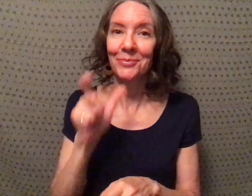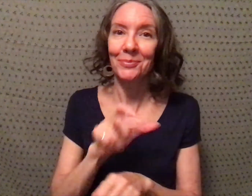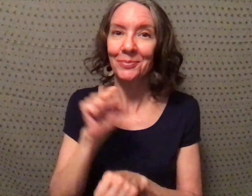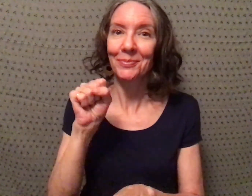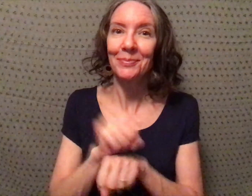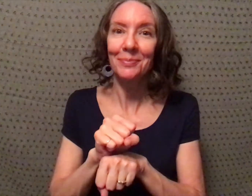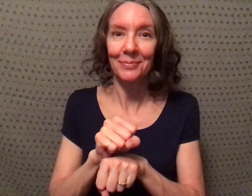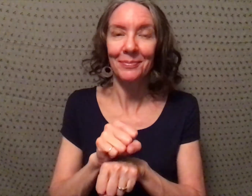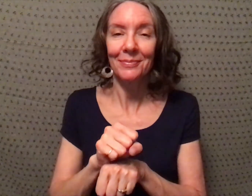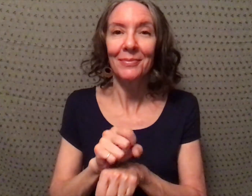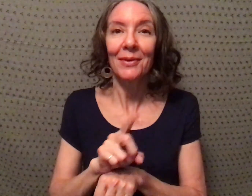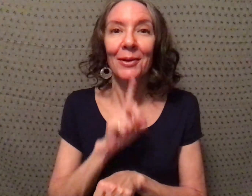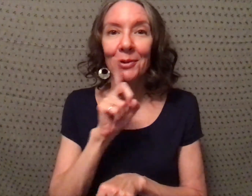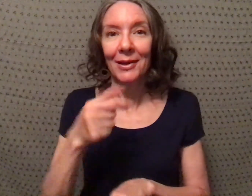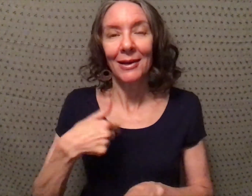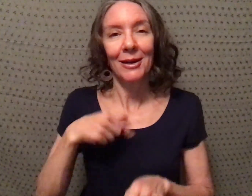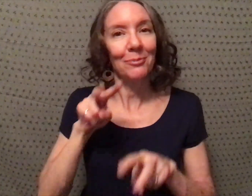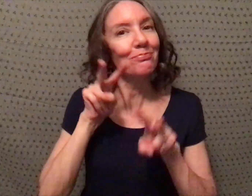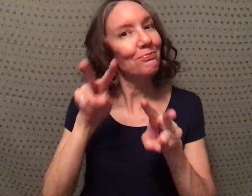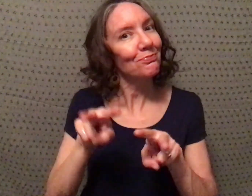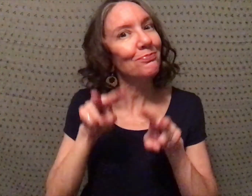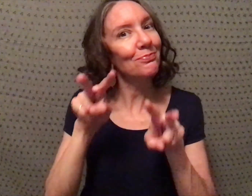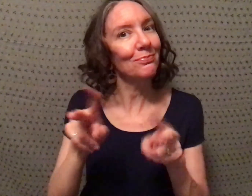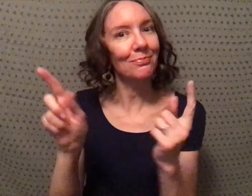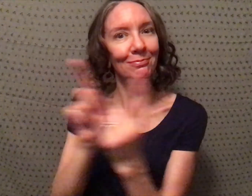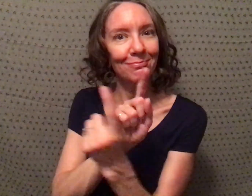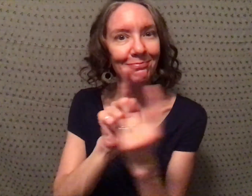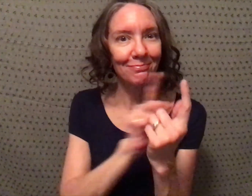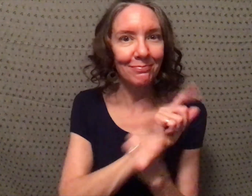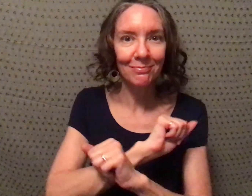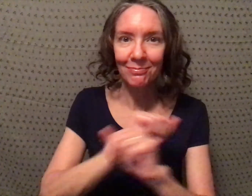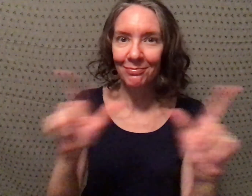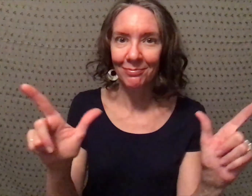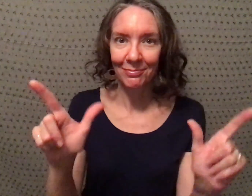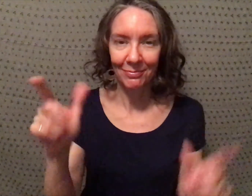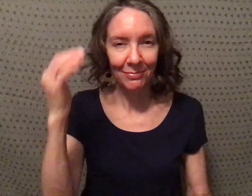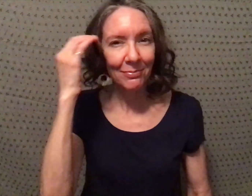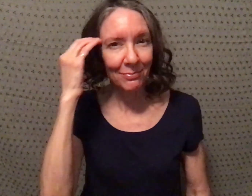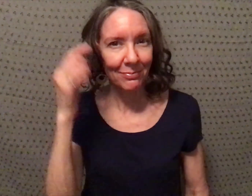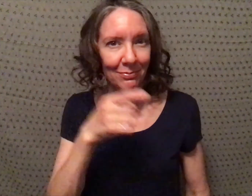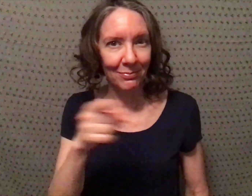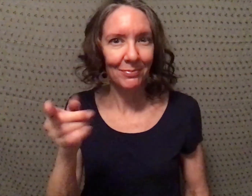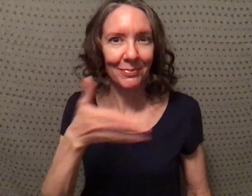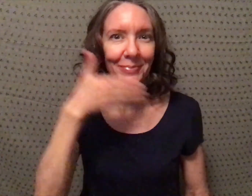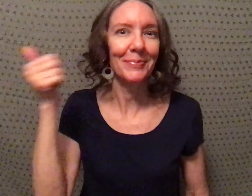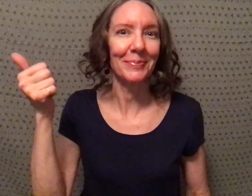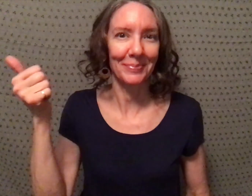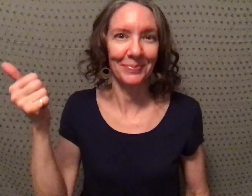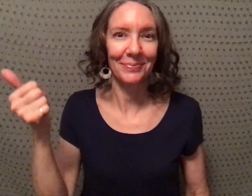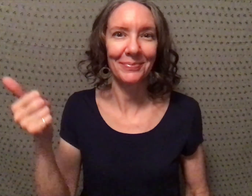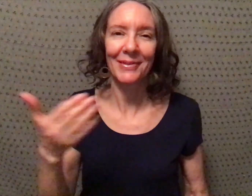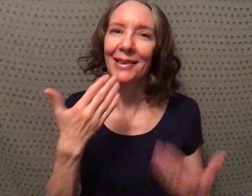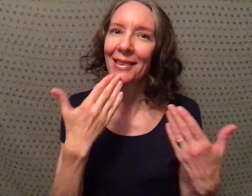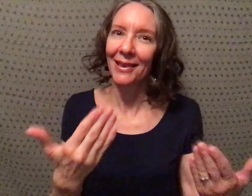hours and you don't need an appointment. I really look forward to meeting each and every one of you and knowing you better. Thank you!